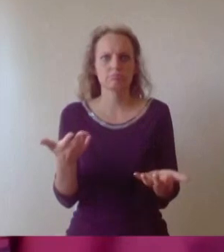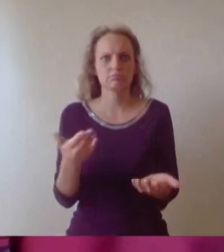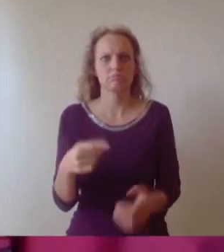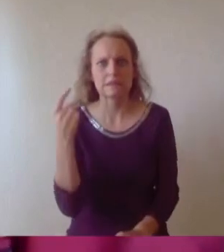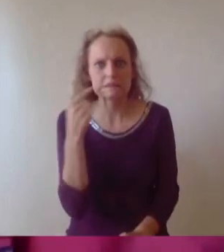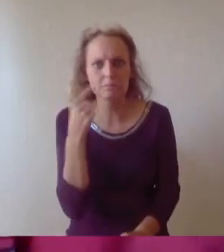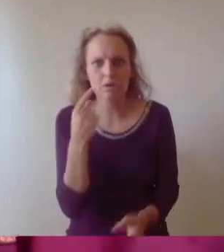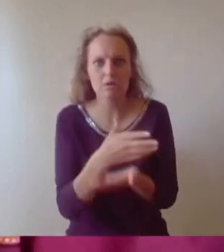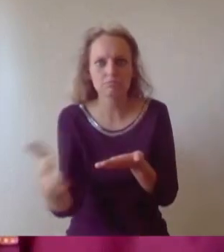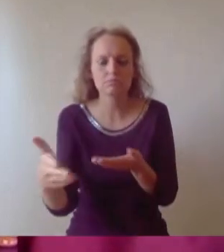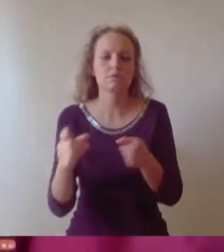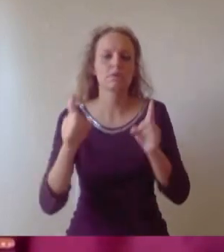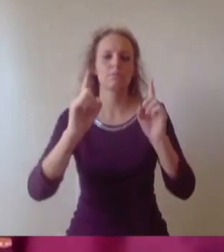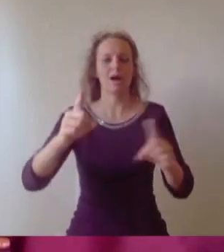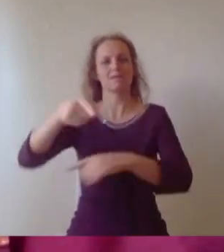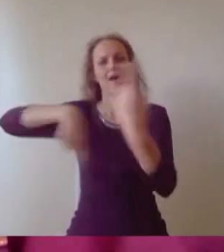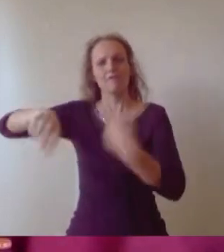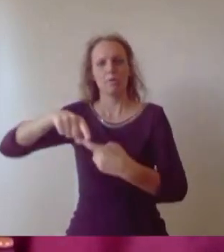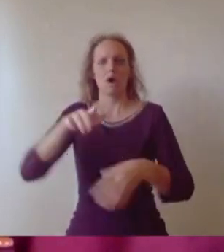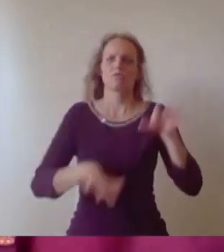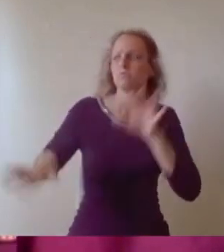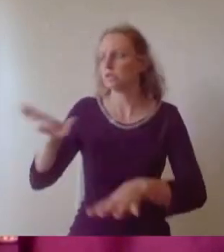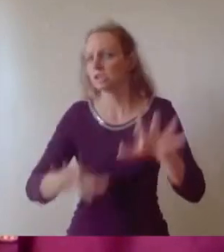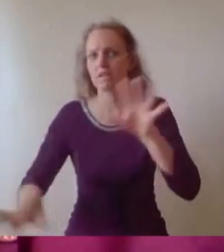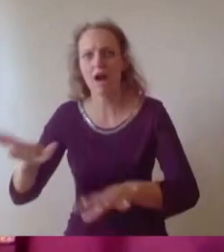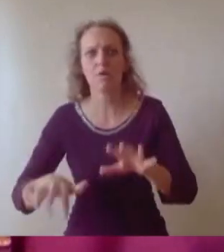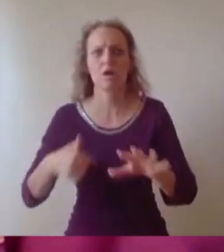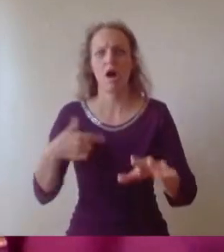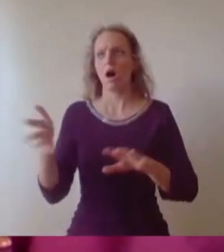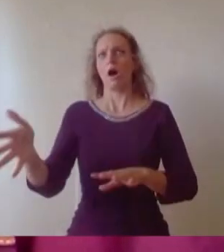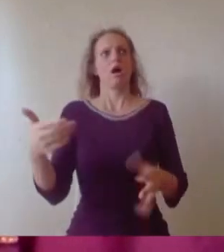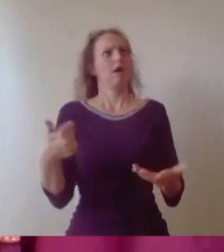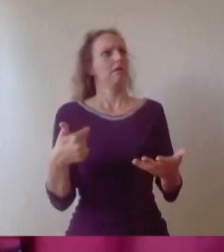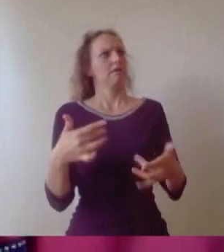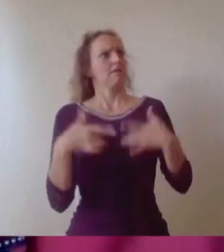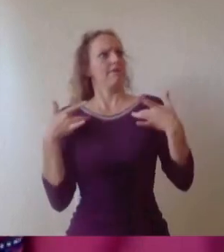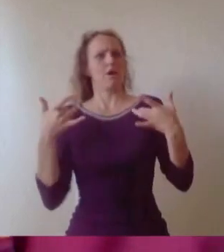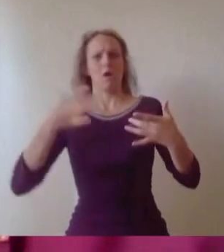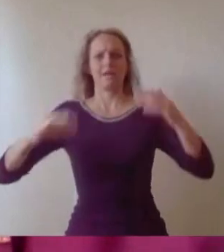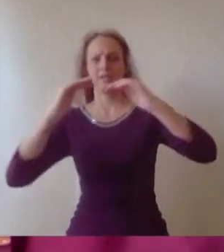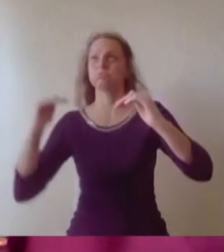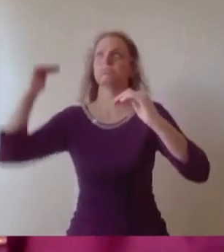everybody rushes around in a great panic, as if it were necessary to achieve something beyond themselves'. Life is too short to